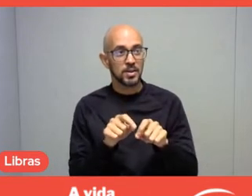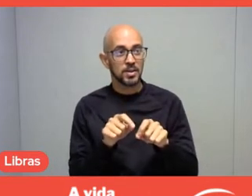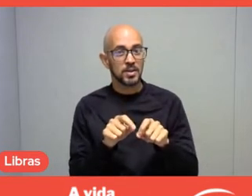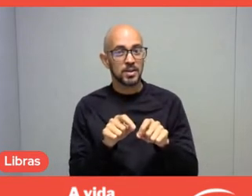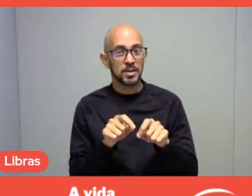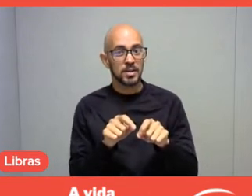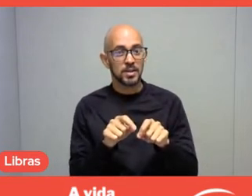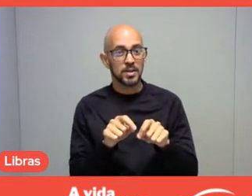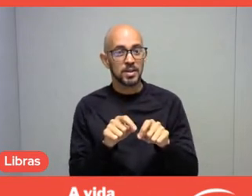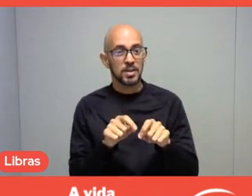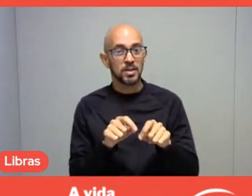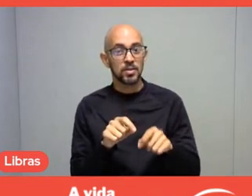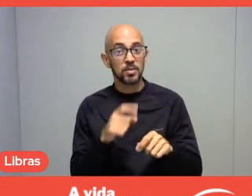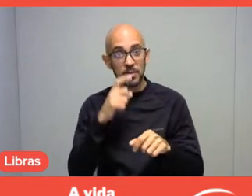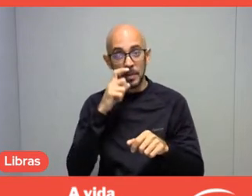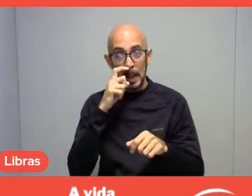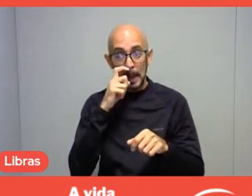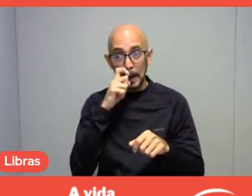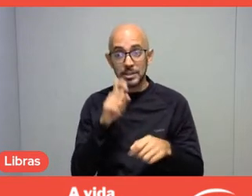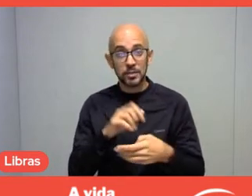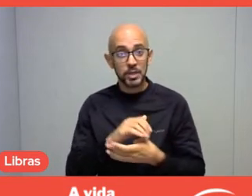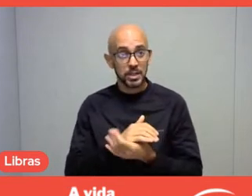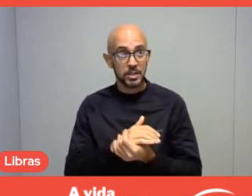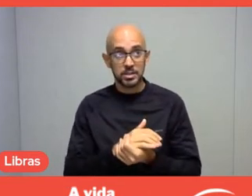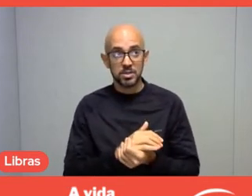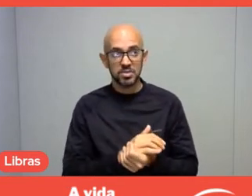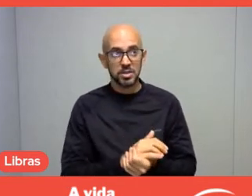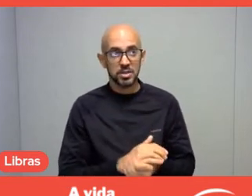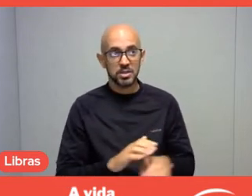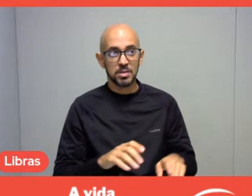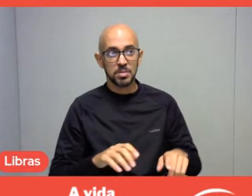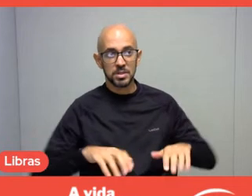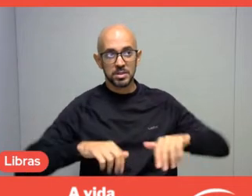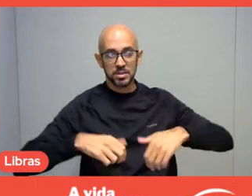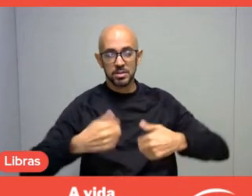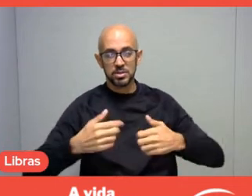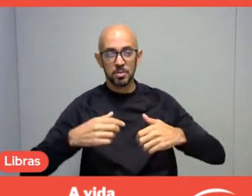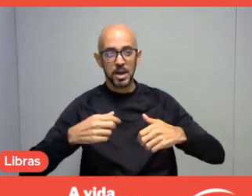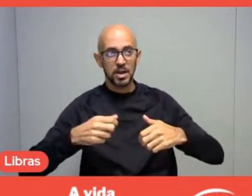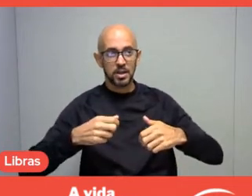but I have to talk, in this practical sense, about those who give visibility to this.